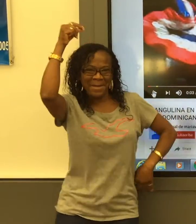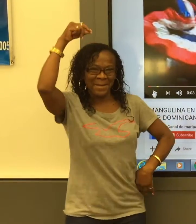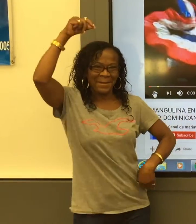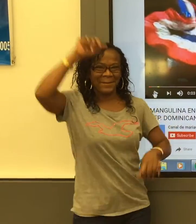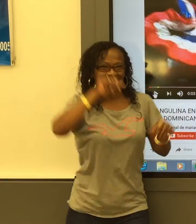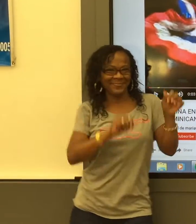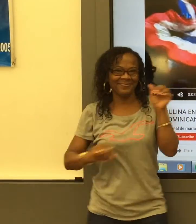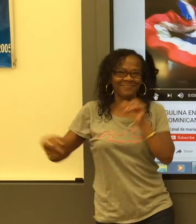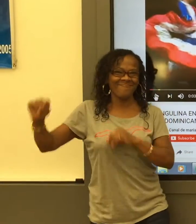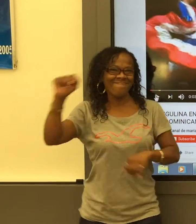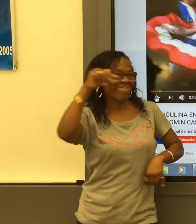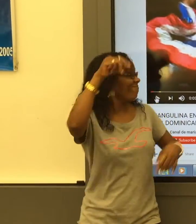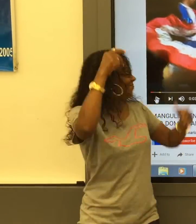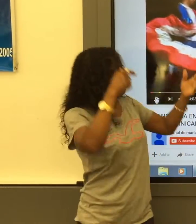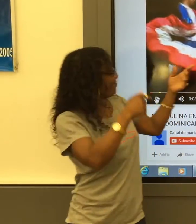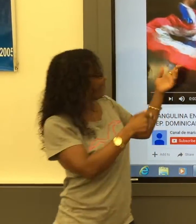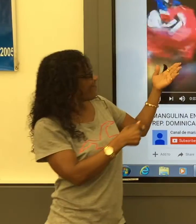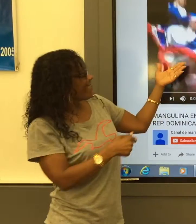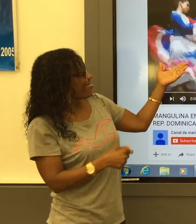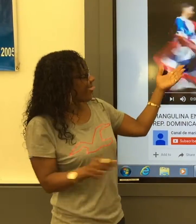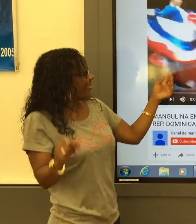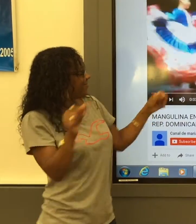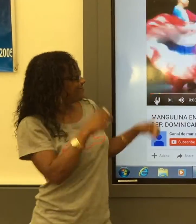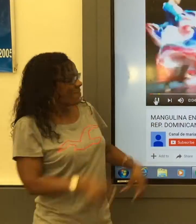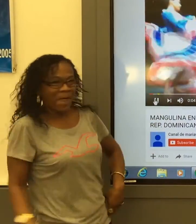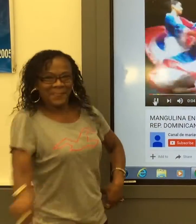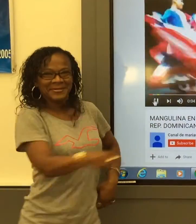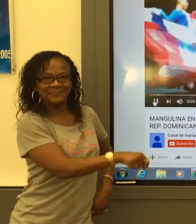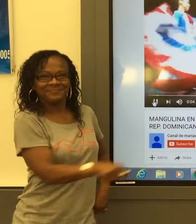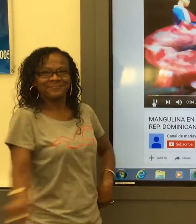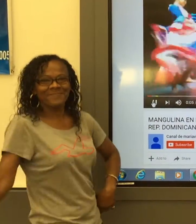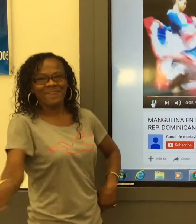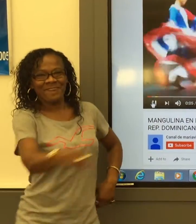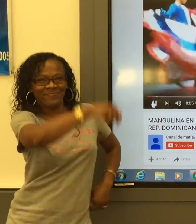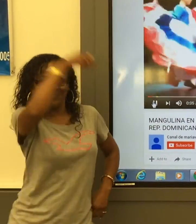Merengue is the most popular form of Dominican dance. Look at the beautiful dance steps. Its quick dance step are matched by fast paced music.